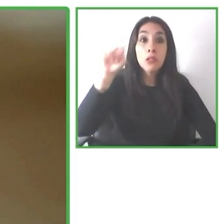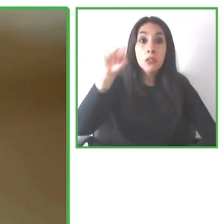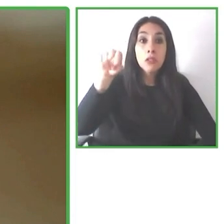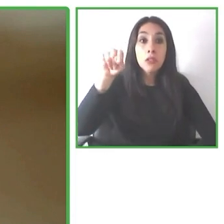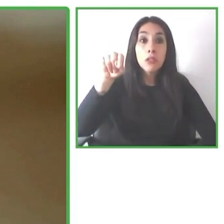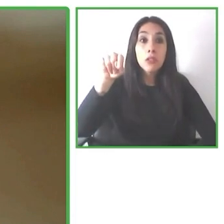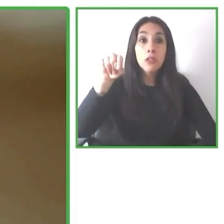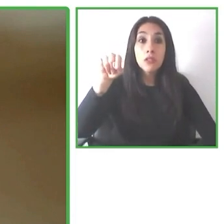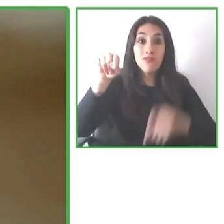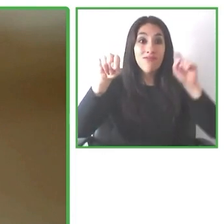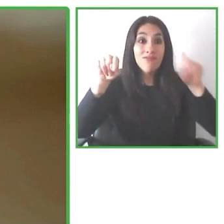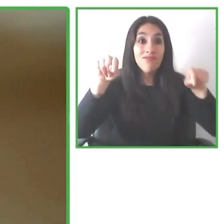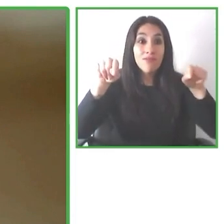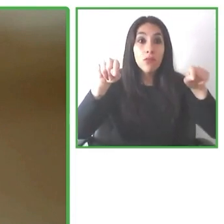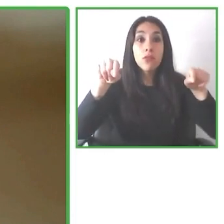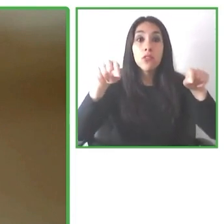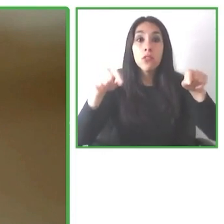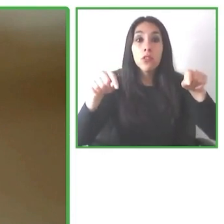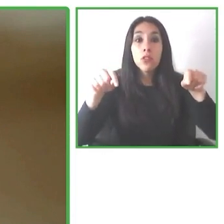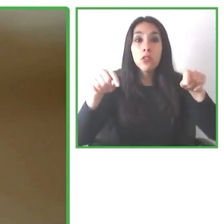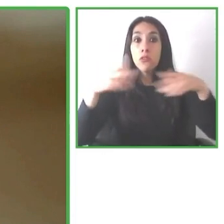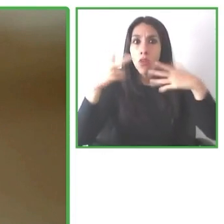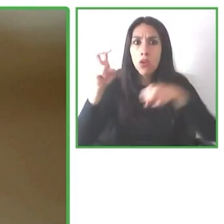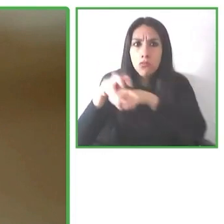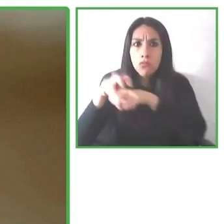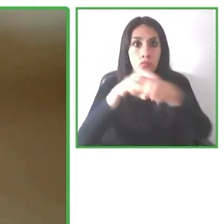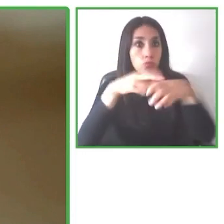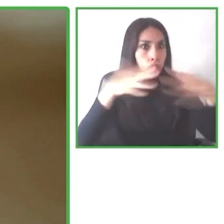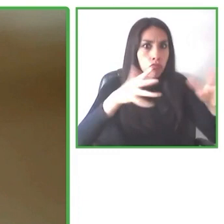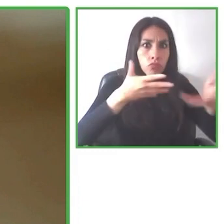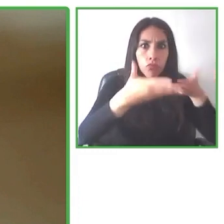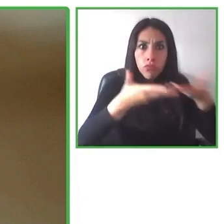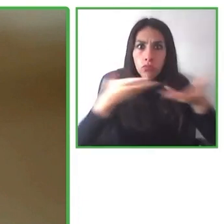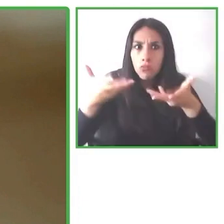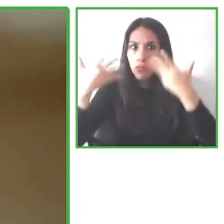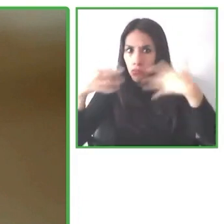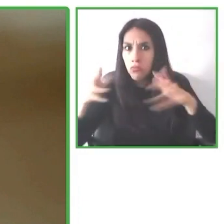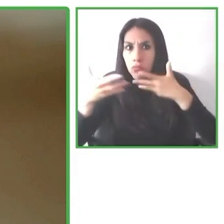this is really fundamental to incorporate accessible tourism at the level.